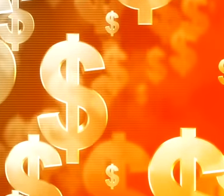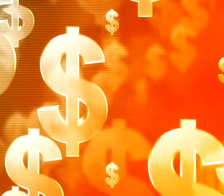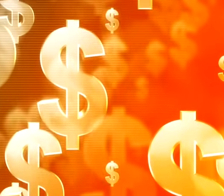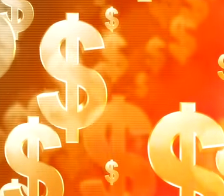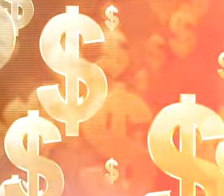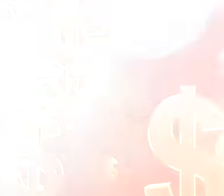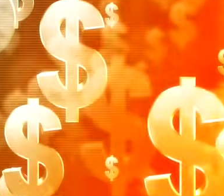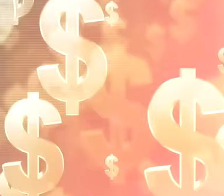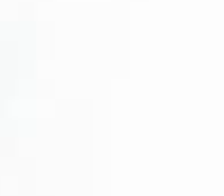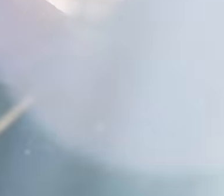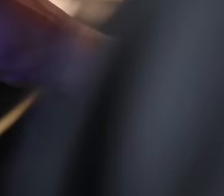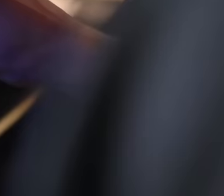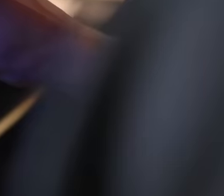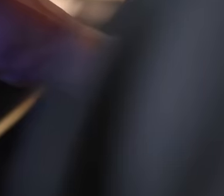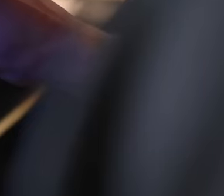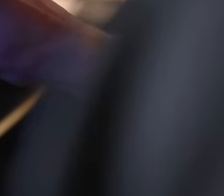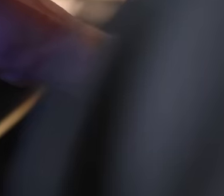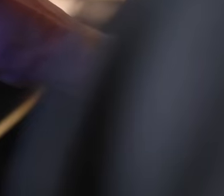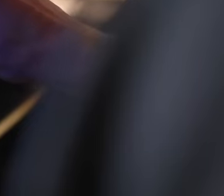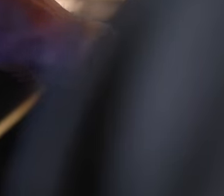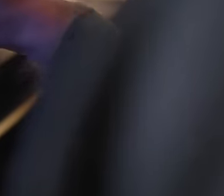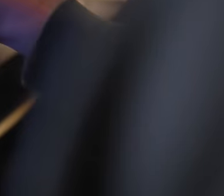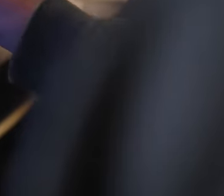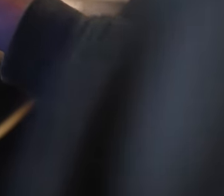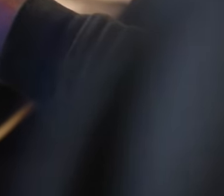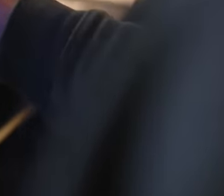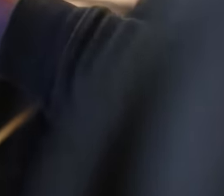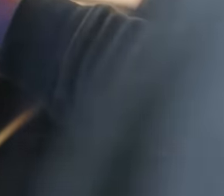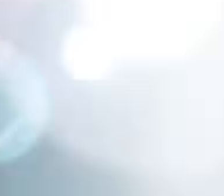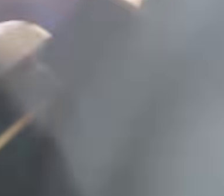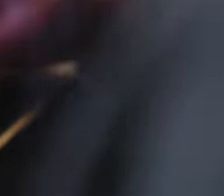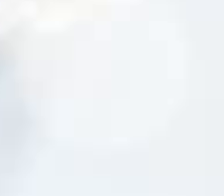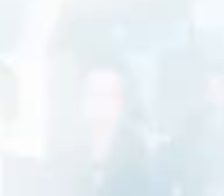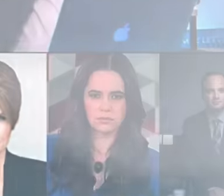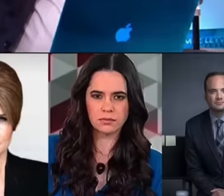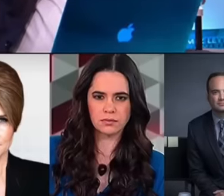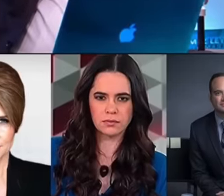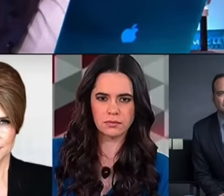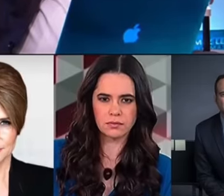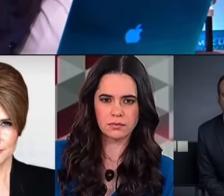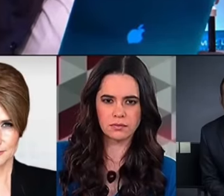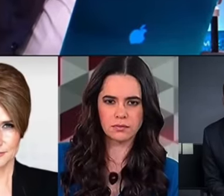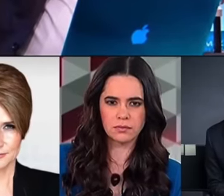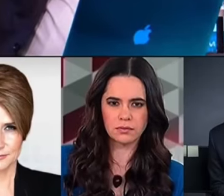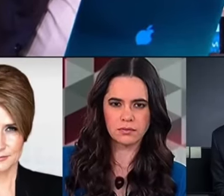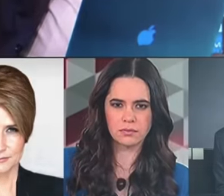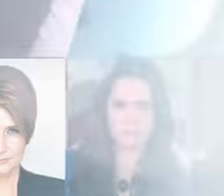massively fire supposed journalists who present classic news like